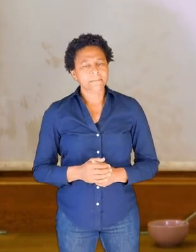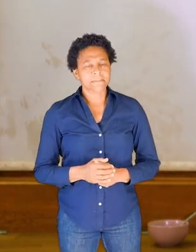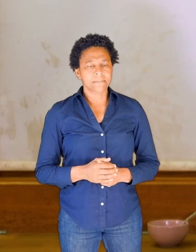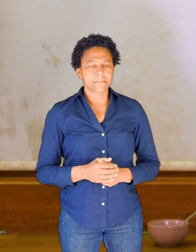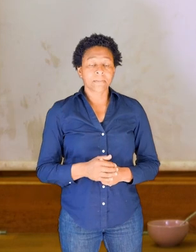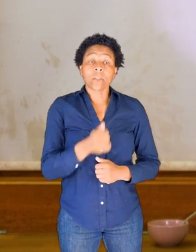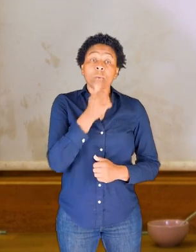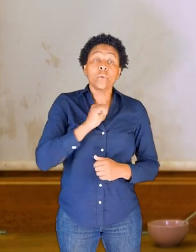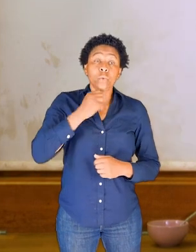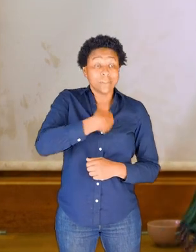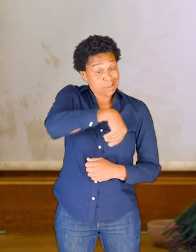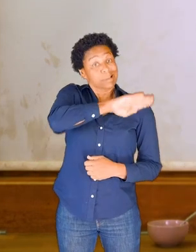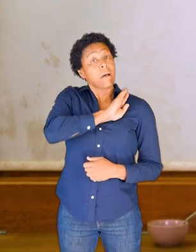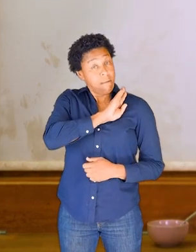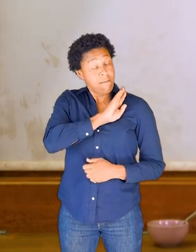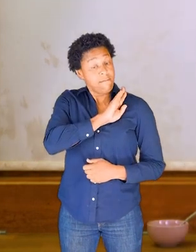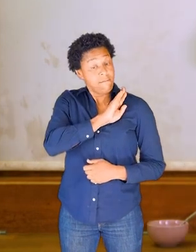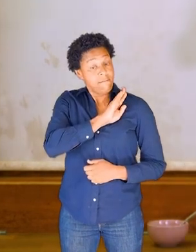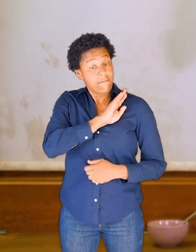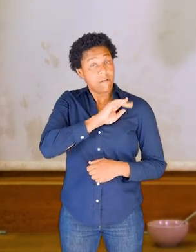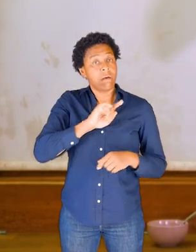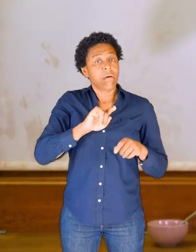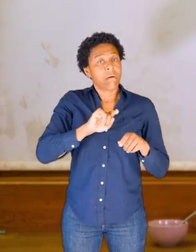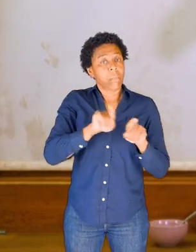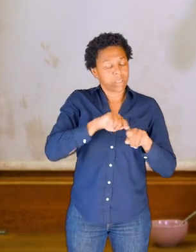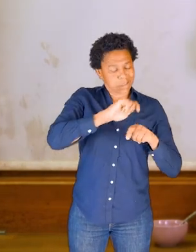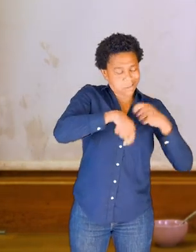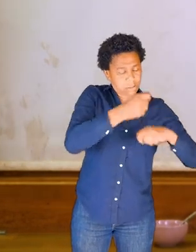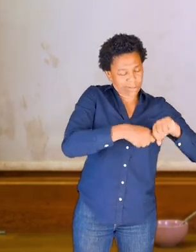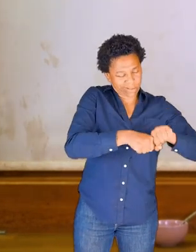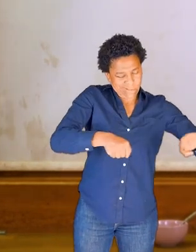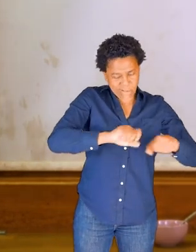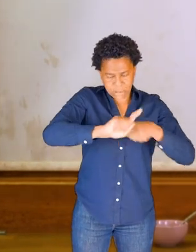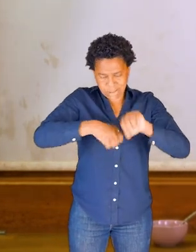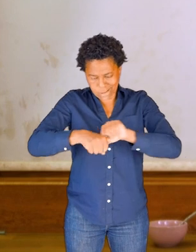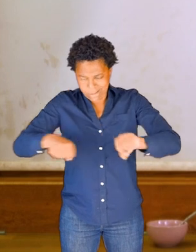We used our scarf and the knots in our scarves to think about